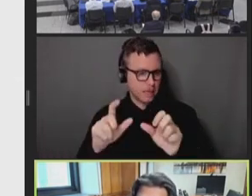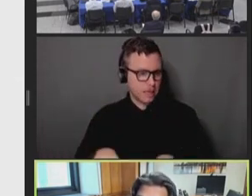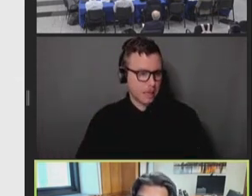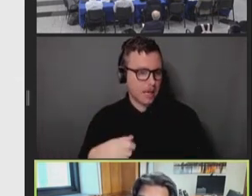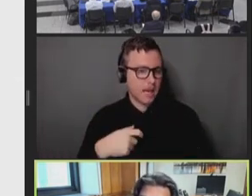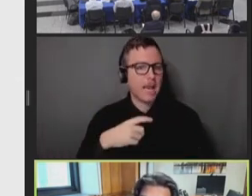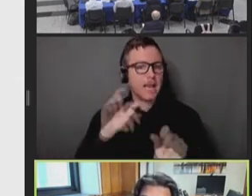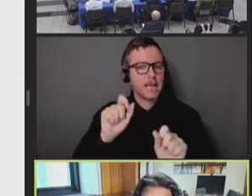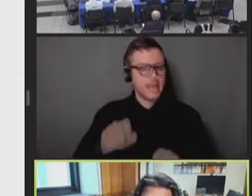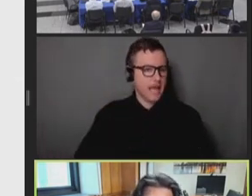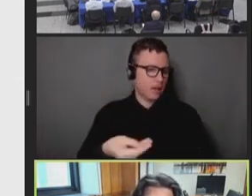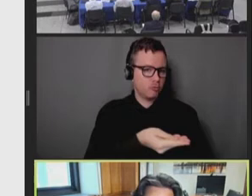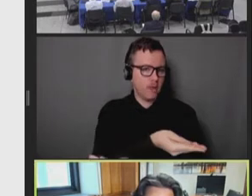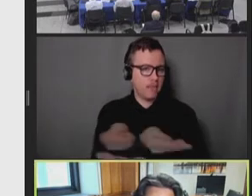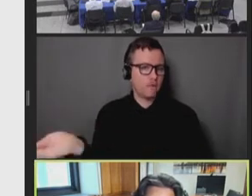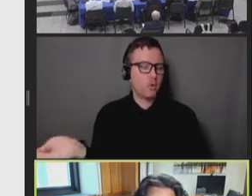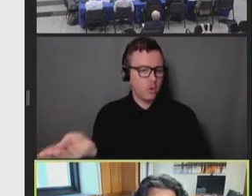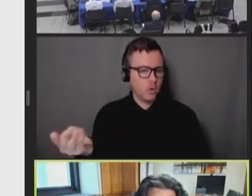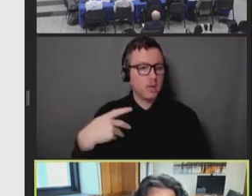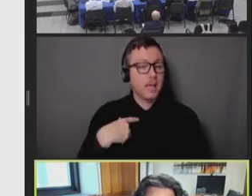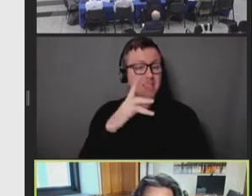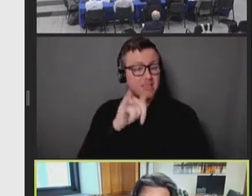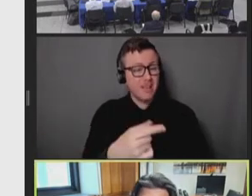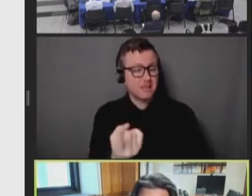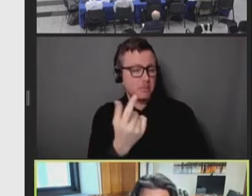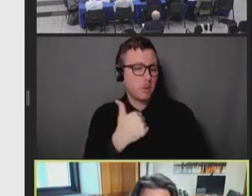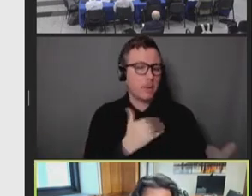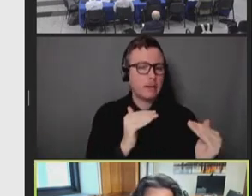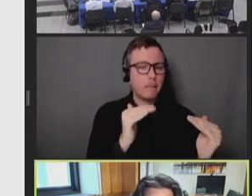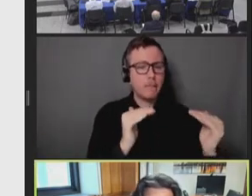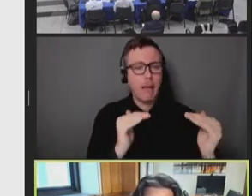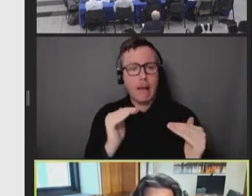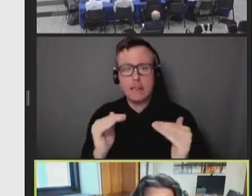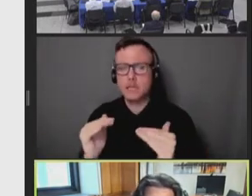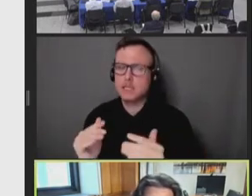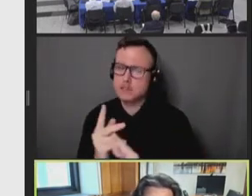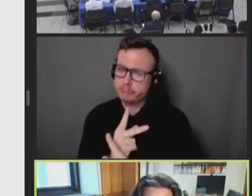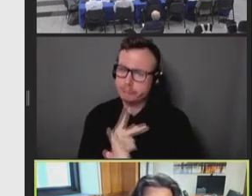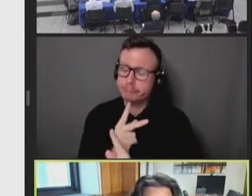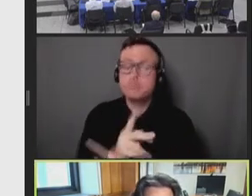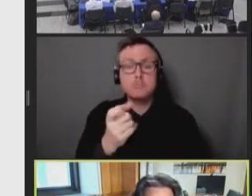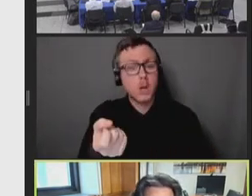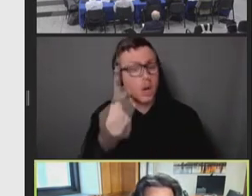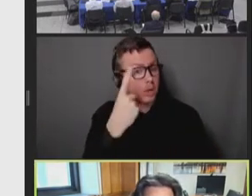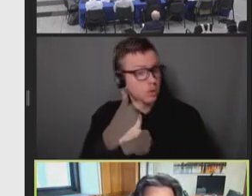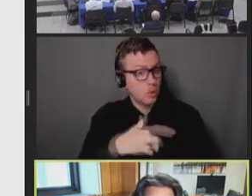been one that we've tried to weigh carefully. And the results has been pretty dramatic. Next slide.